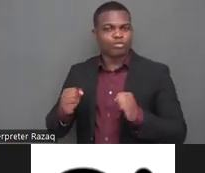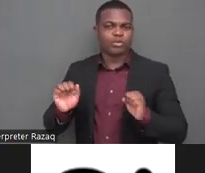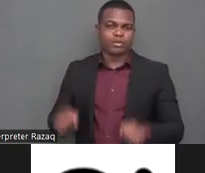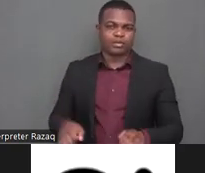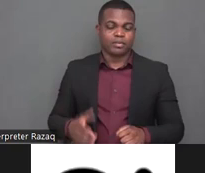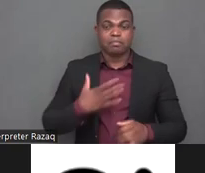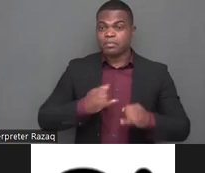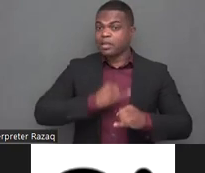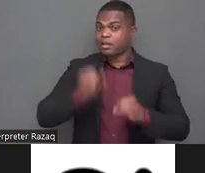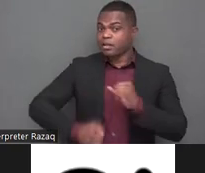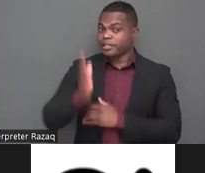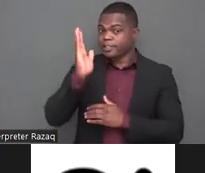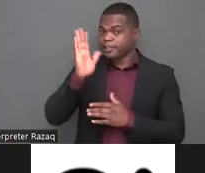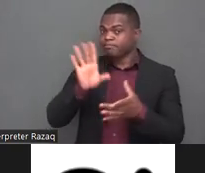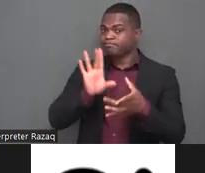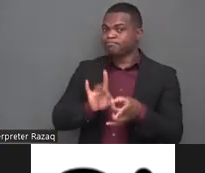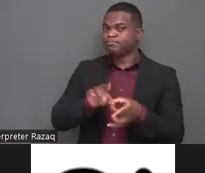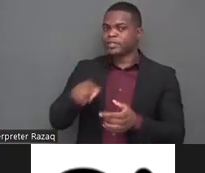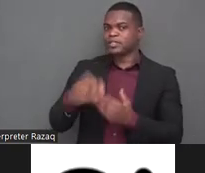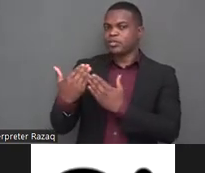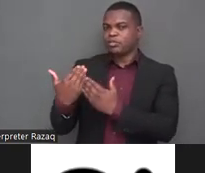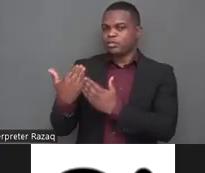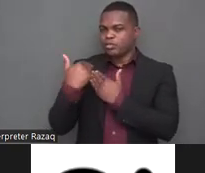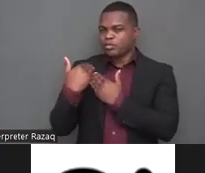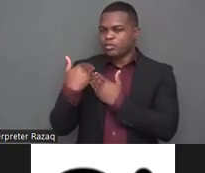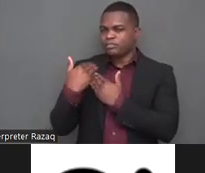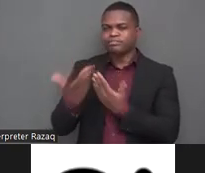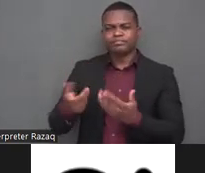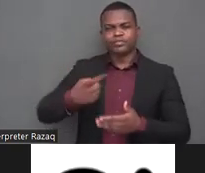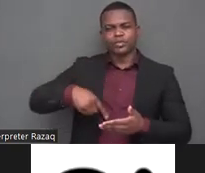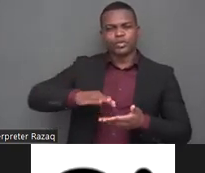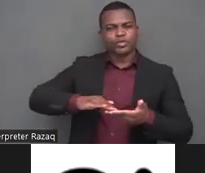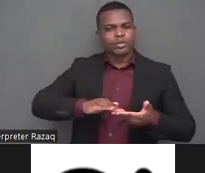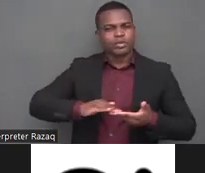that the perspectives and priorities from within disability rights and disability justice movements